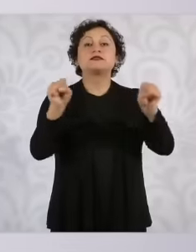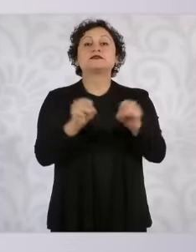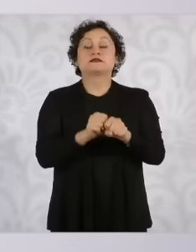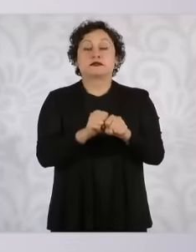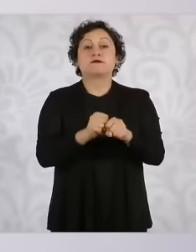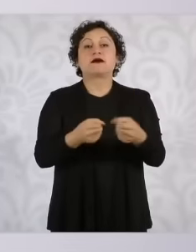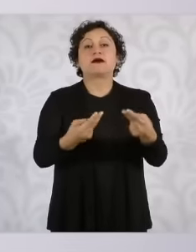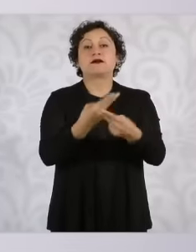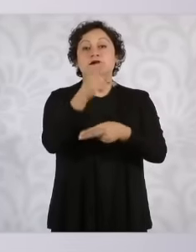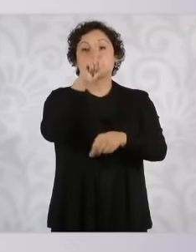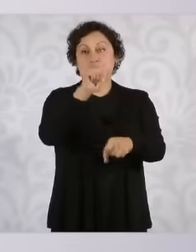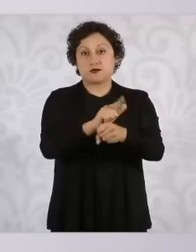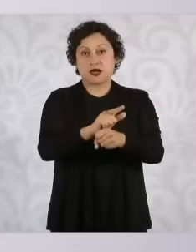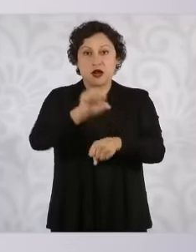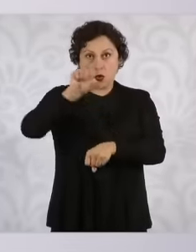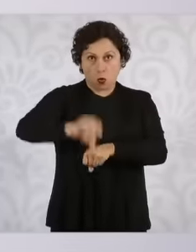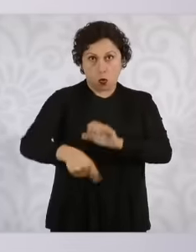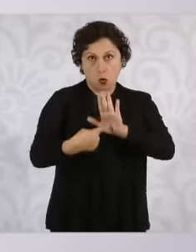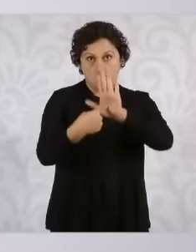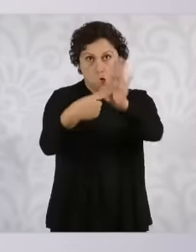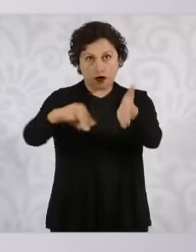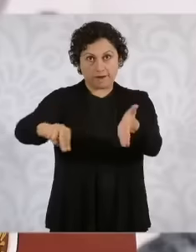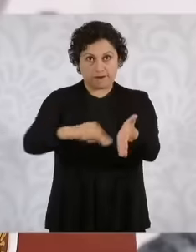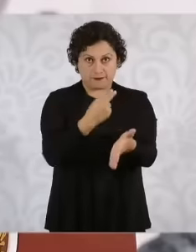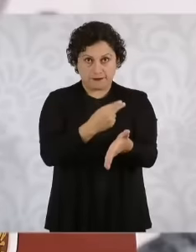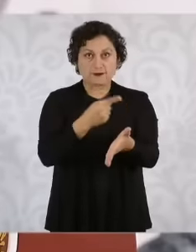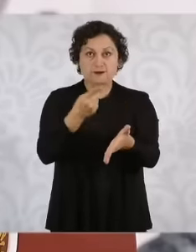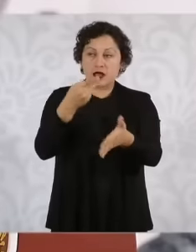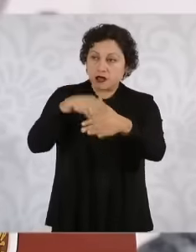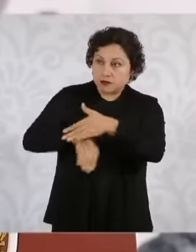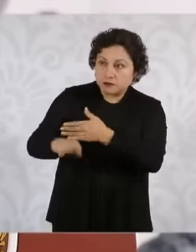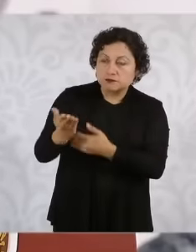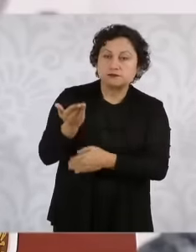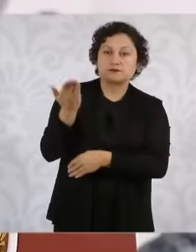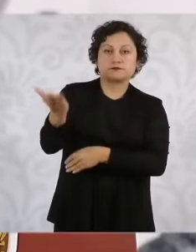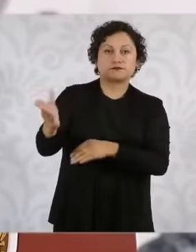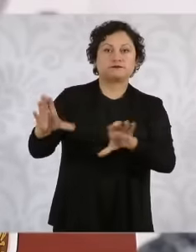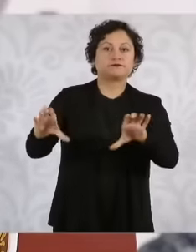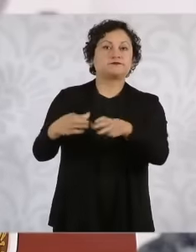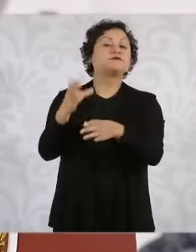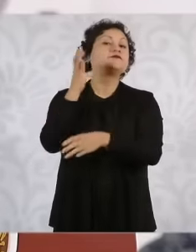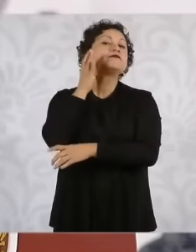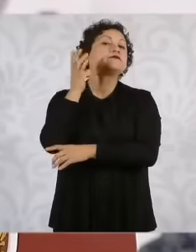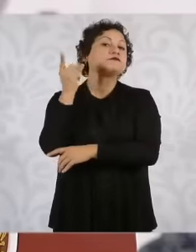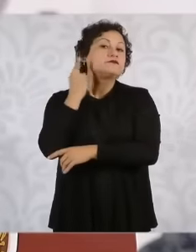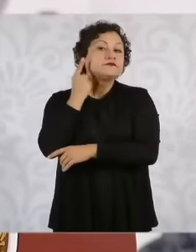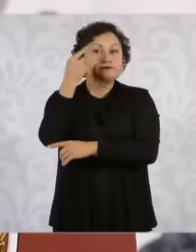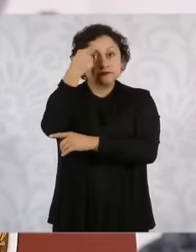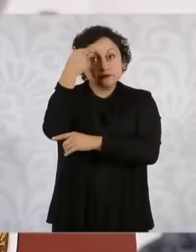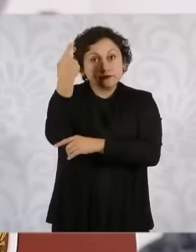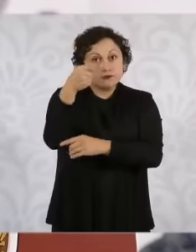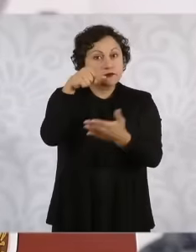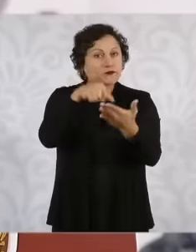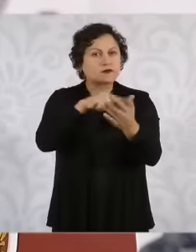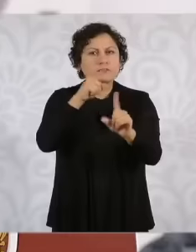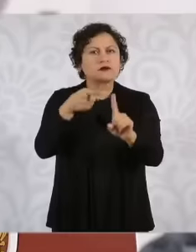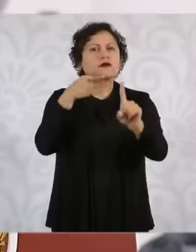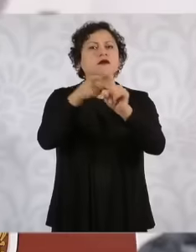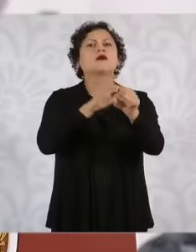initiative to send it to Congress so that there is coordination of the security systems